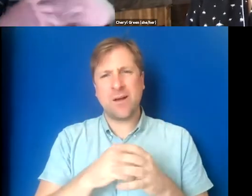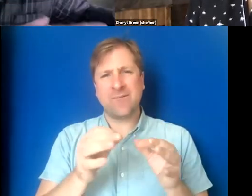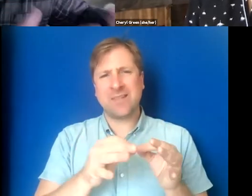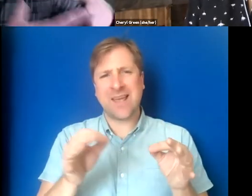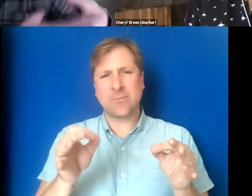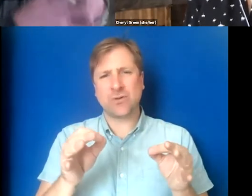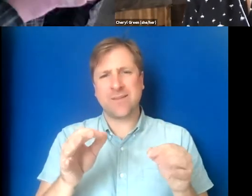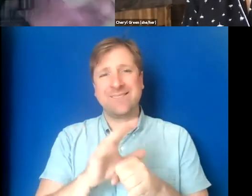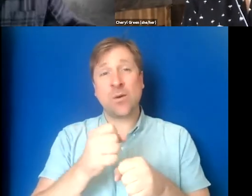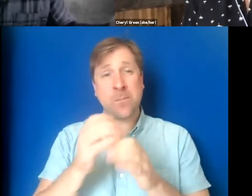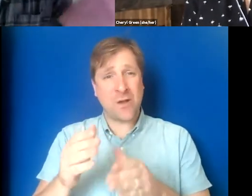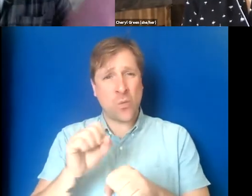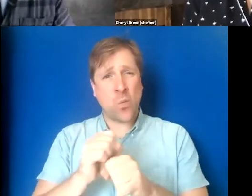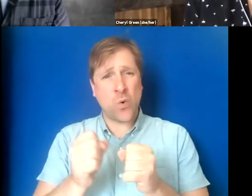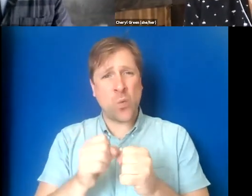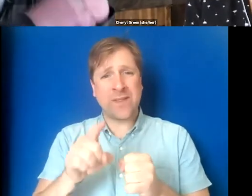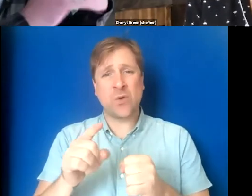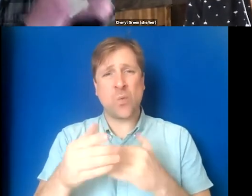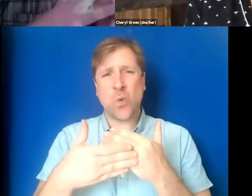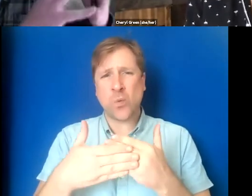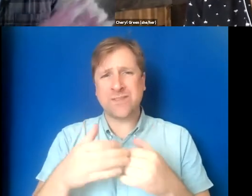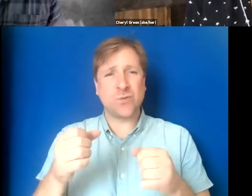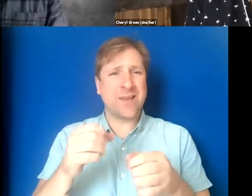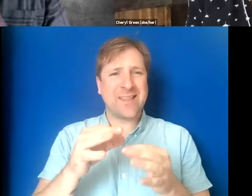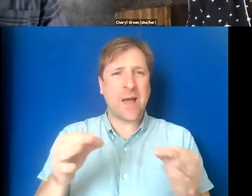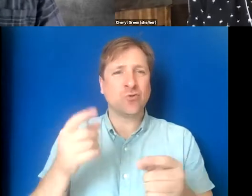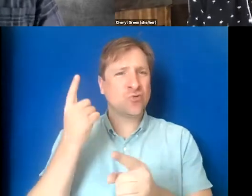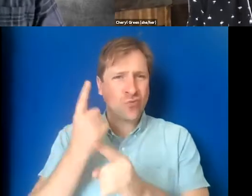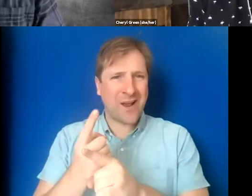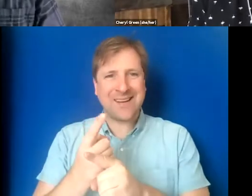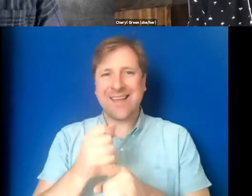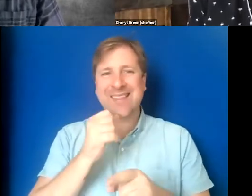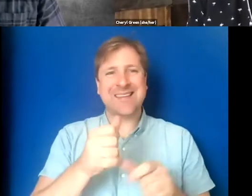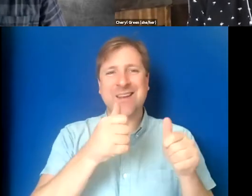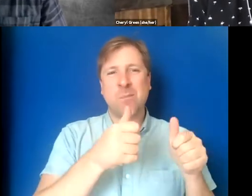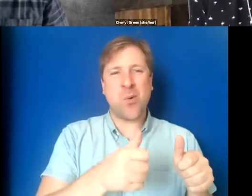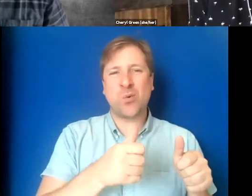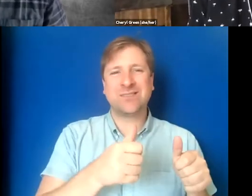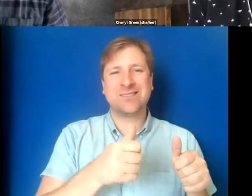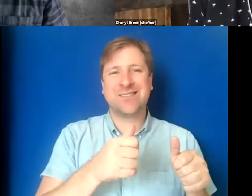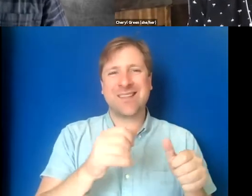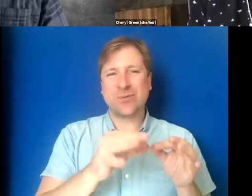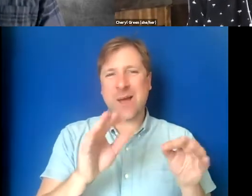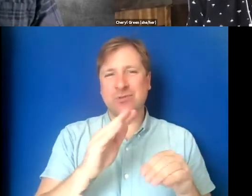the filmmaker who worked with you very closely to get the captions just right and then didn't post those captions to Facebook.